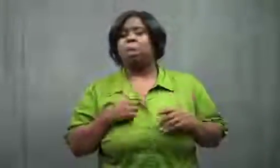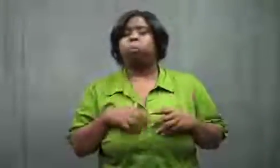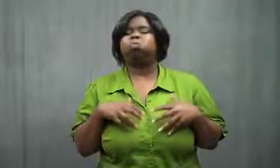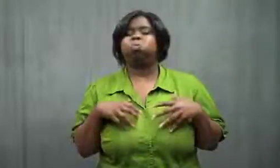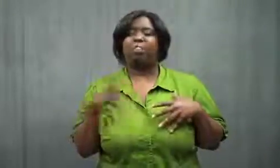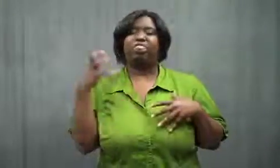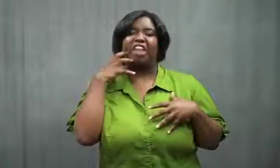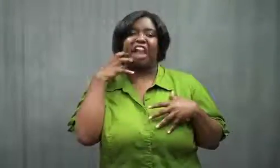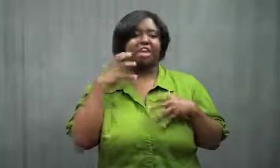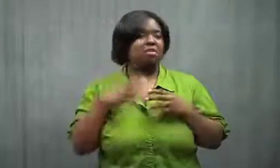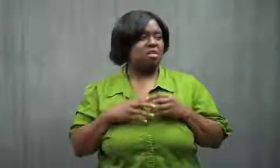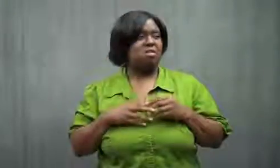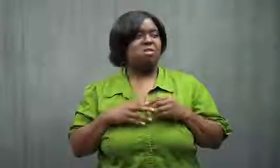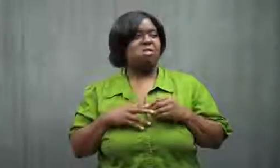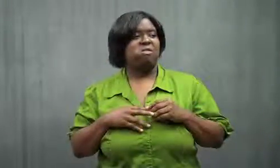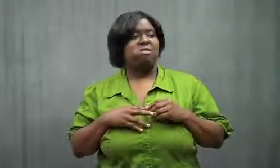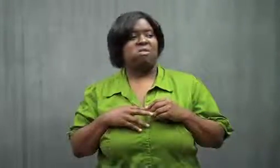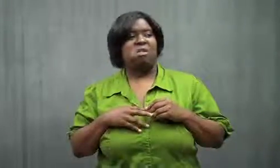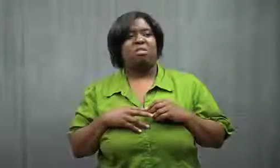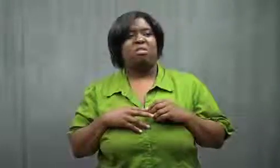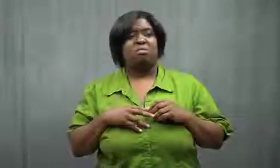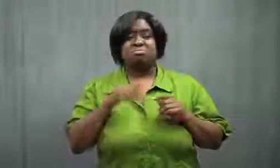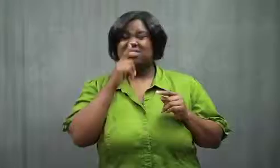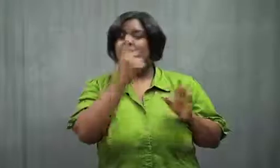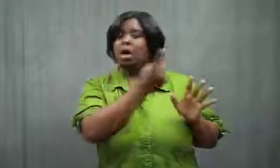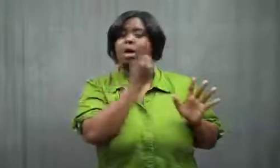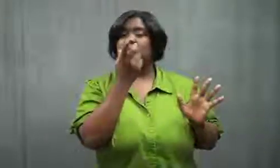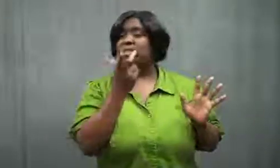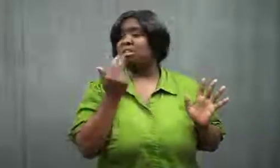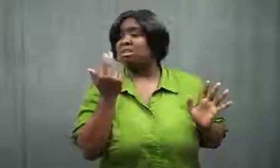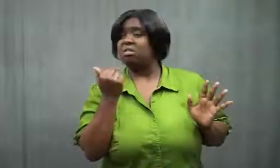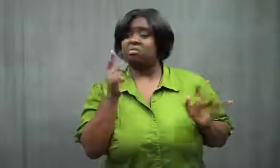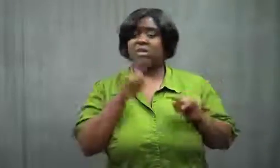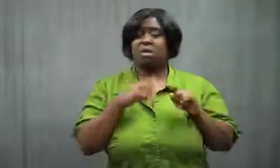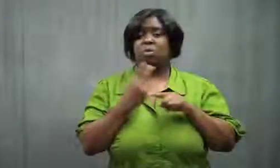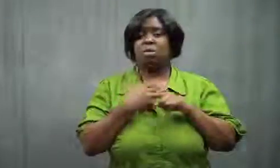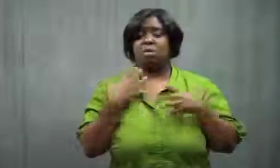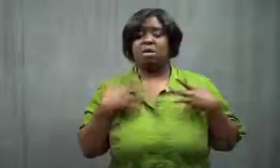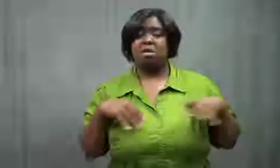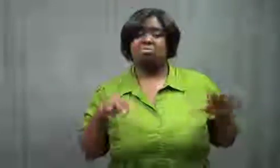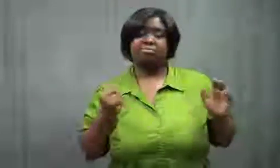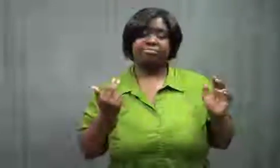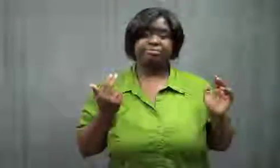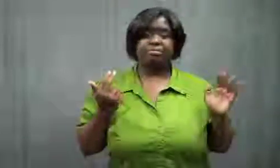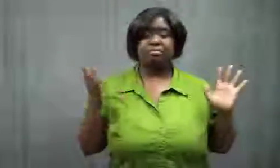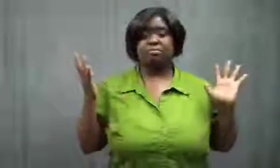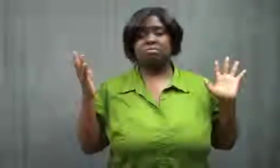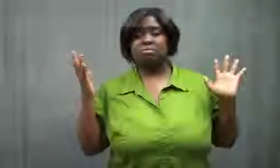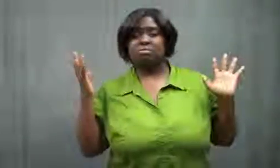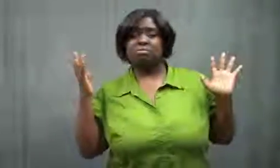Me, I was the opposite, thick.